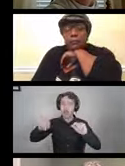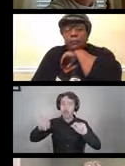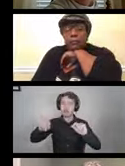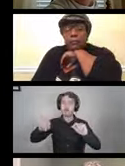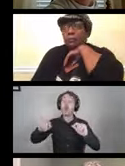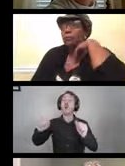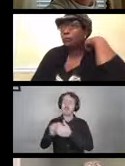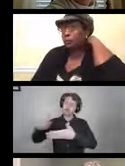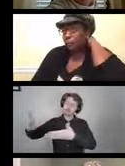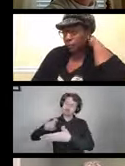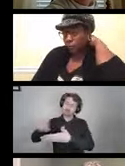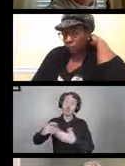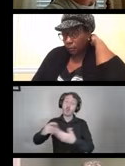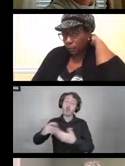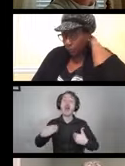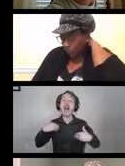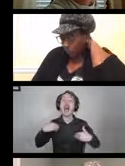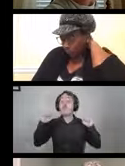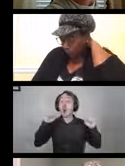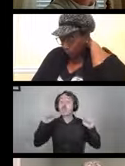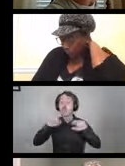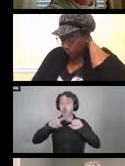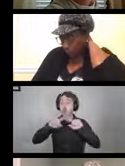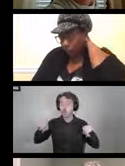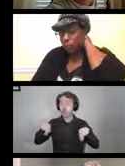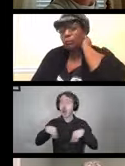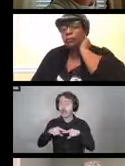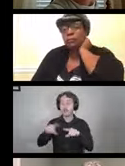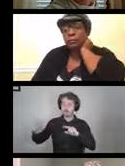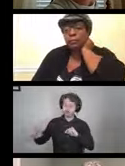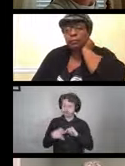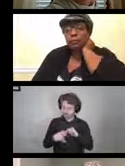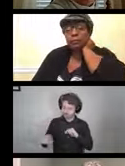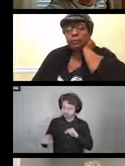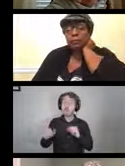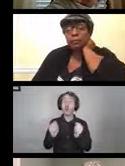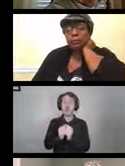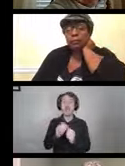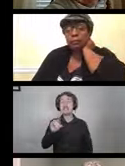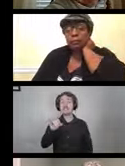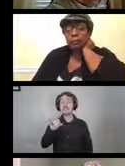After you have done the process of cleaning,